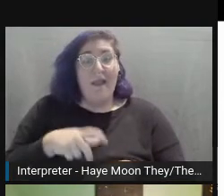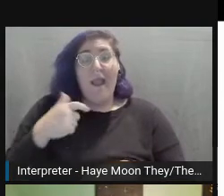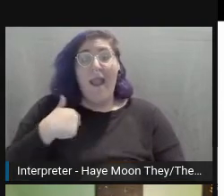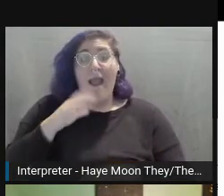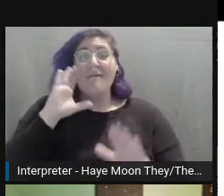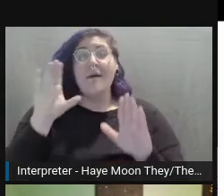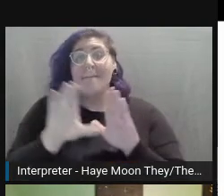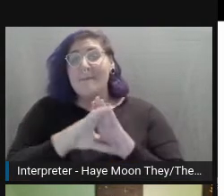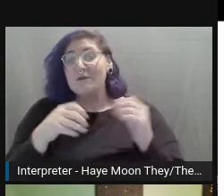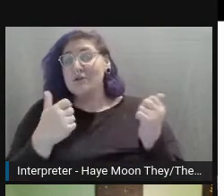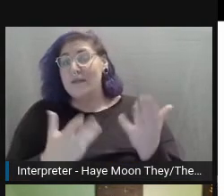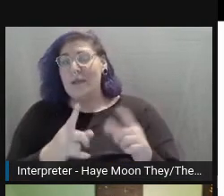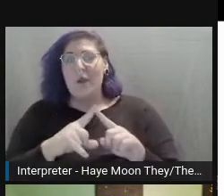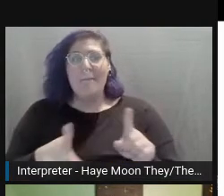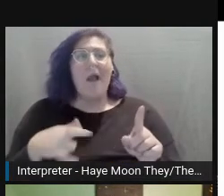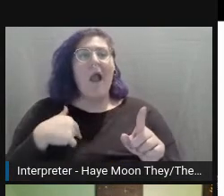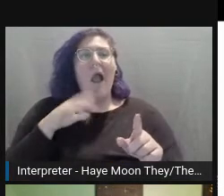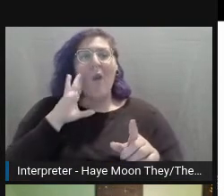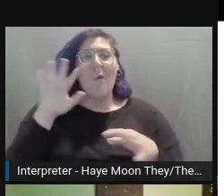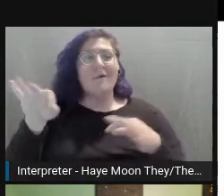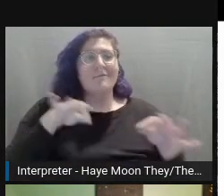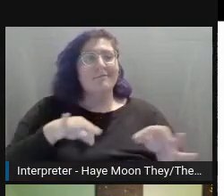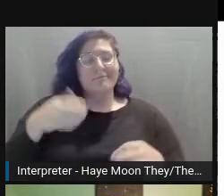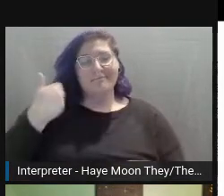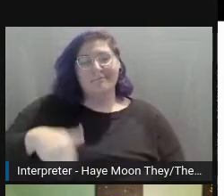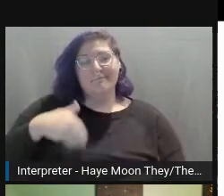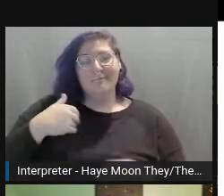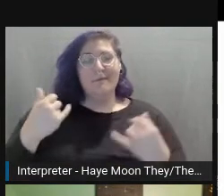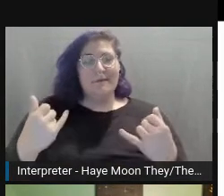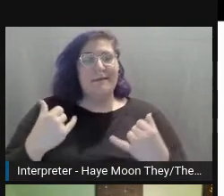and give a visual description of myself now. I am a light-skinned Latina.